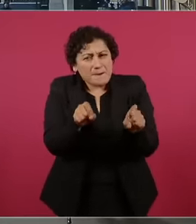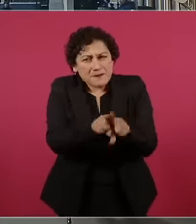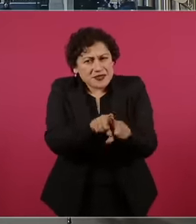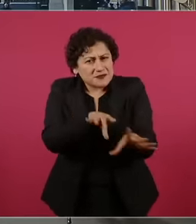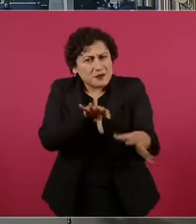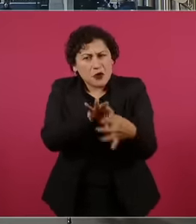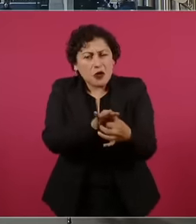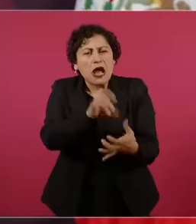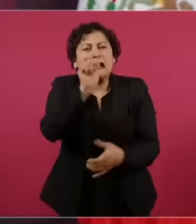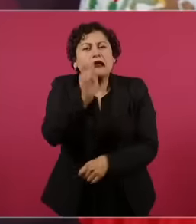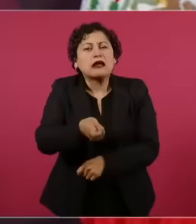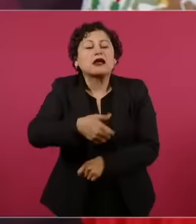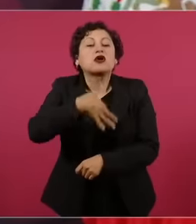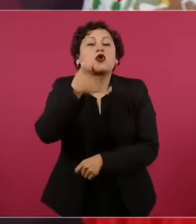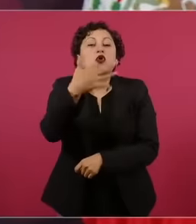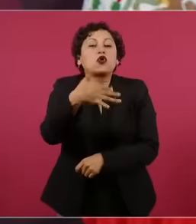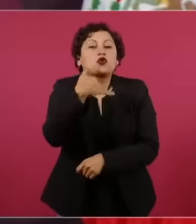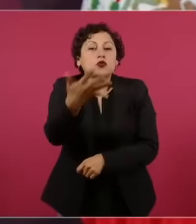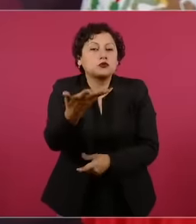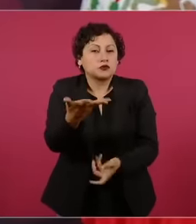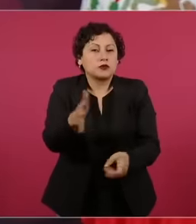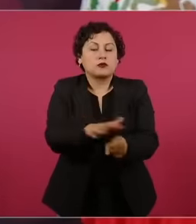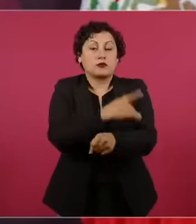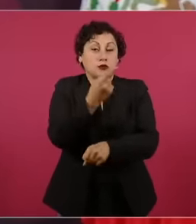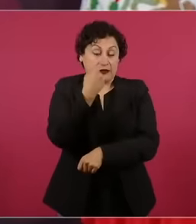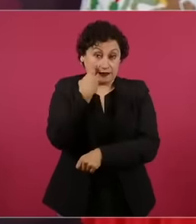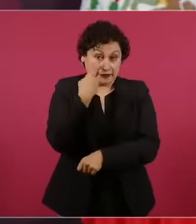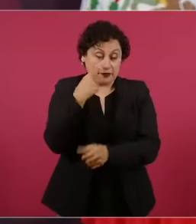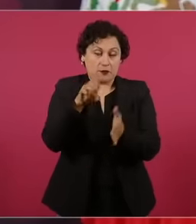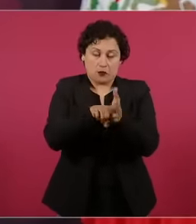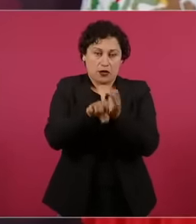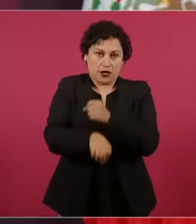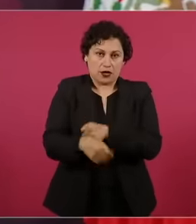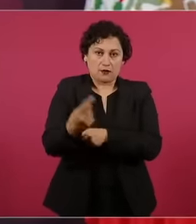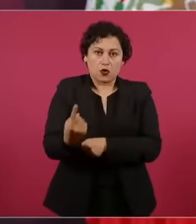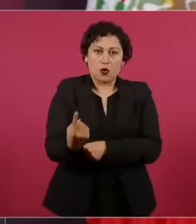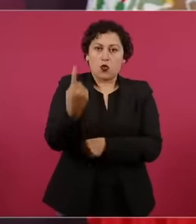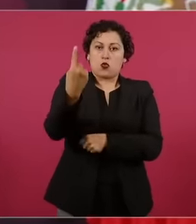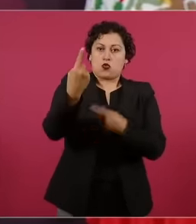because the moment a judicial authority orders an official to